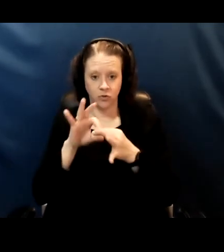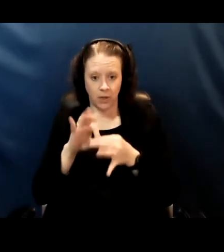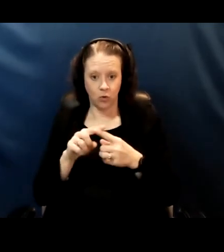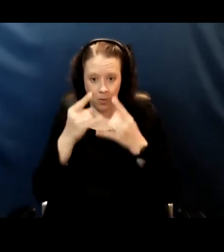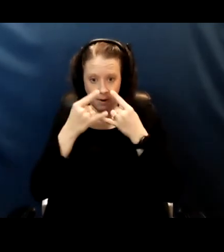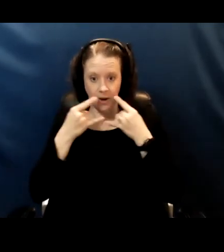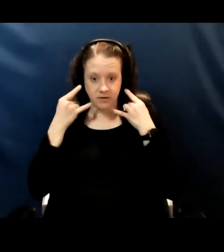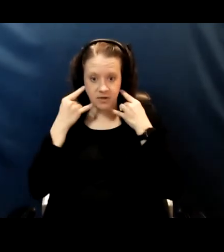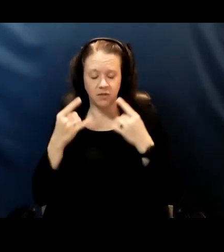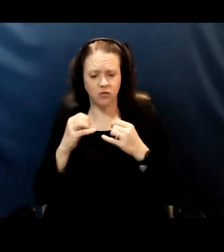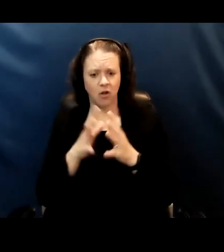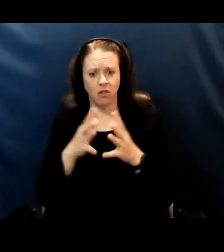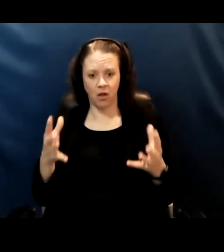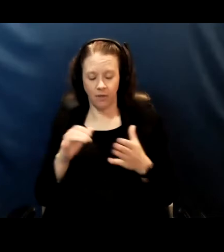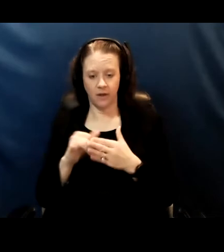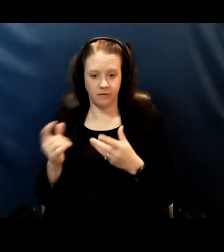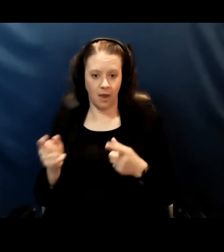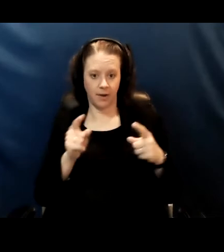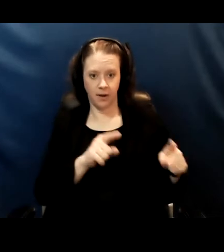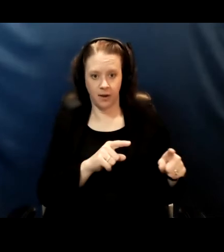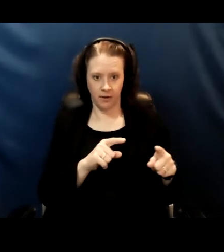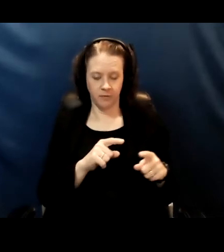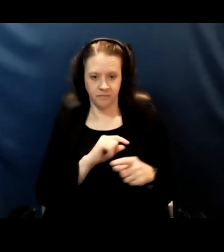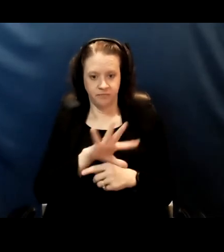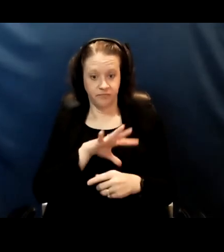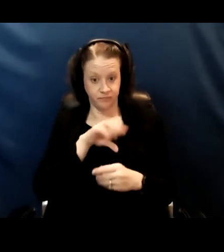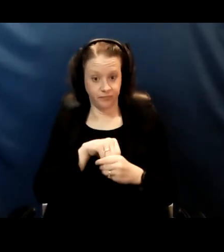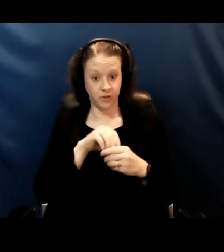There's a lot that's going in to make this successful